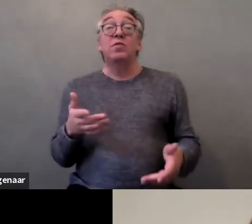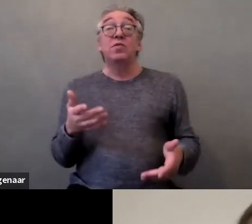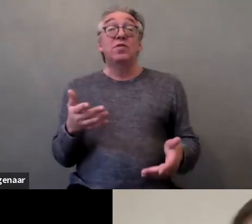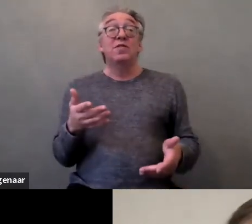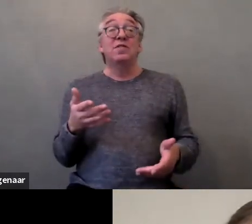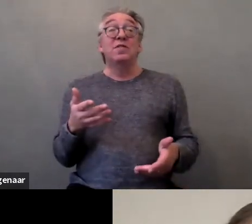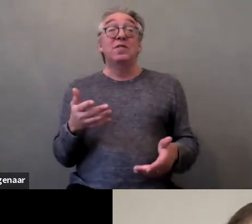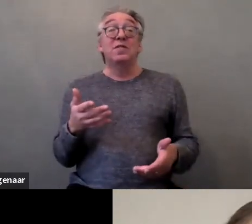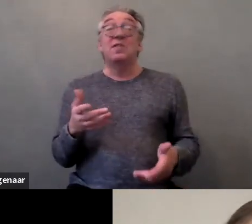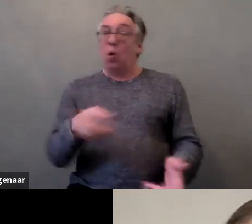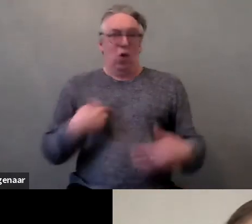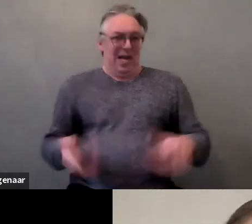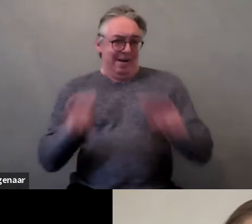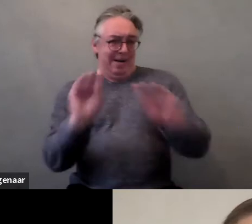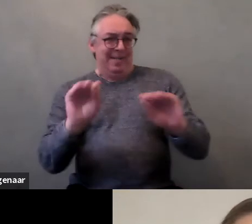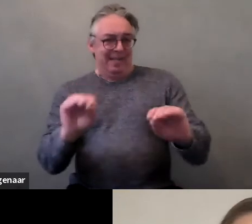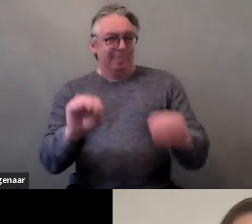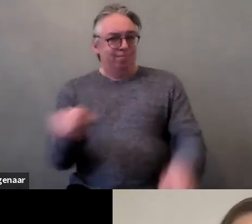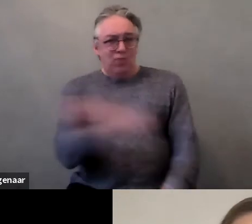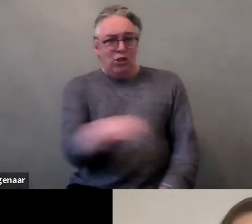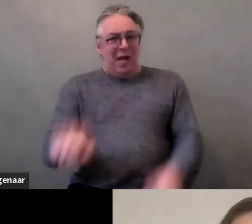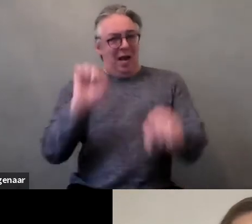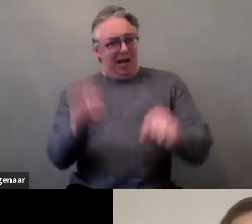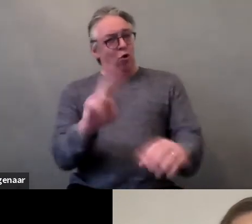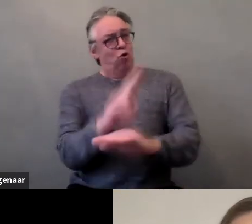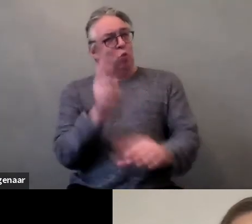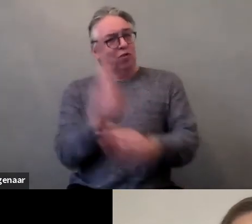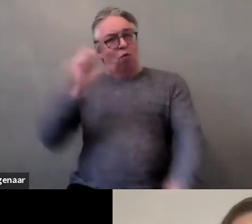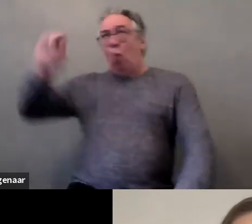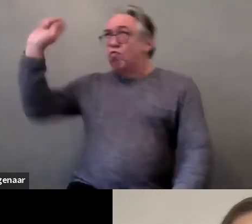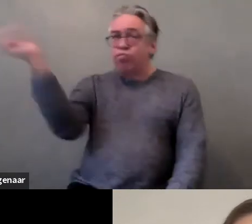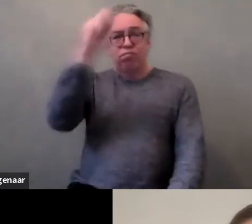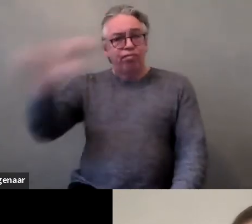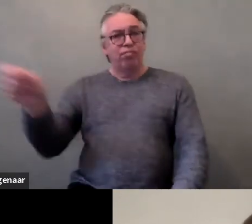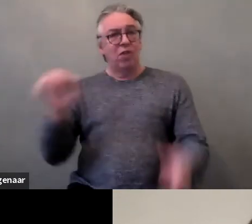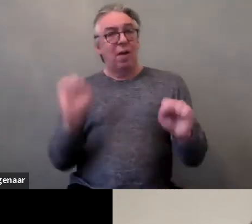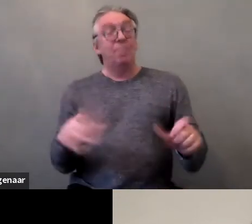The crutches or the wheelchair become their self-defence tool.